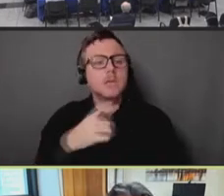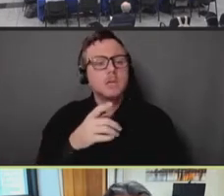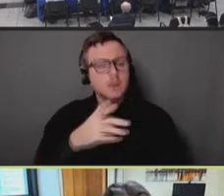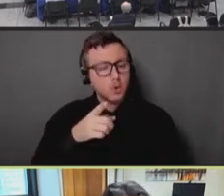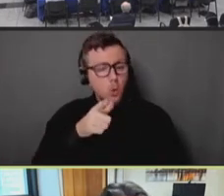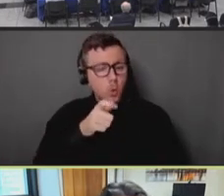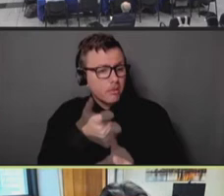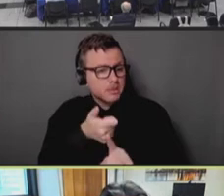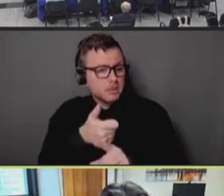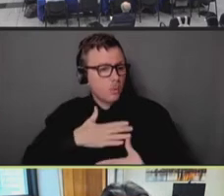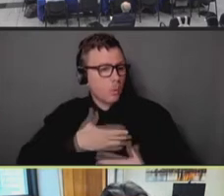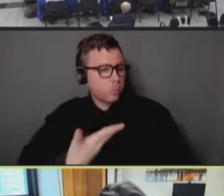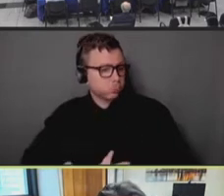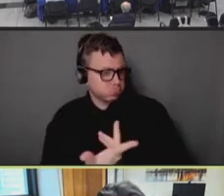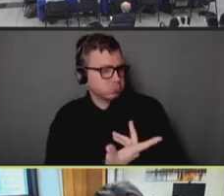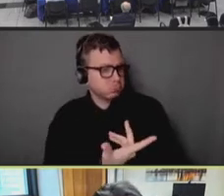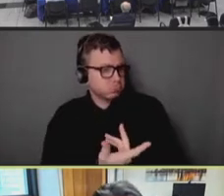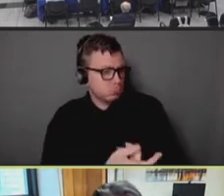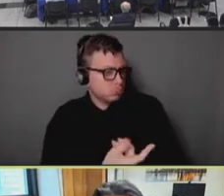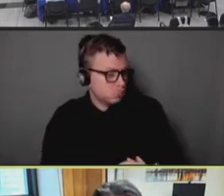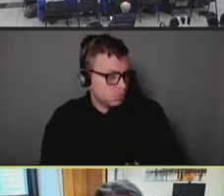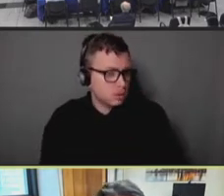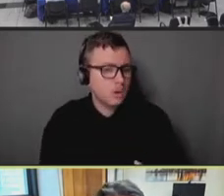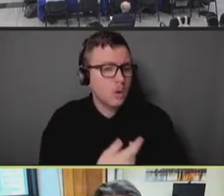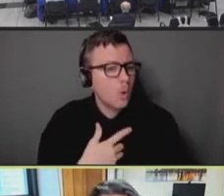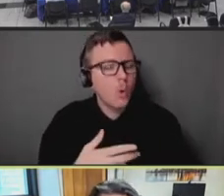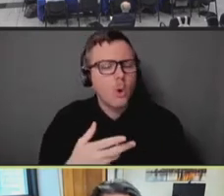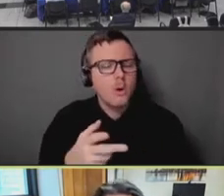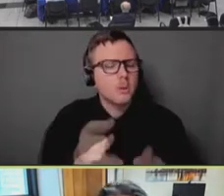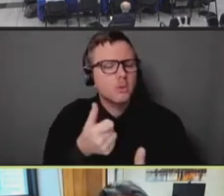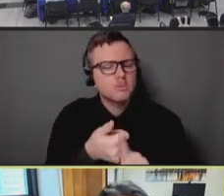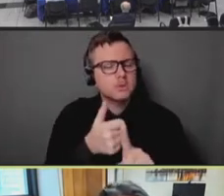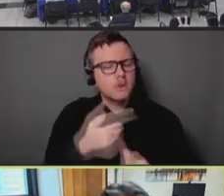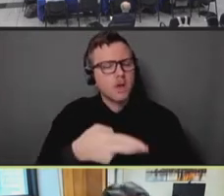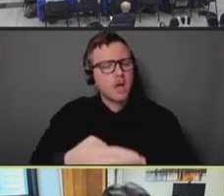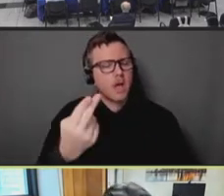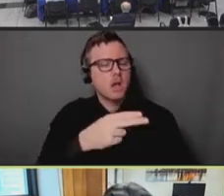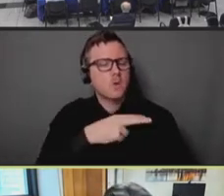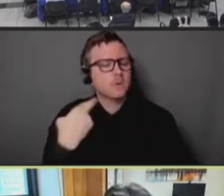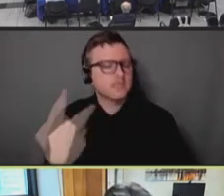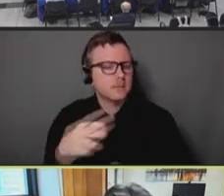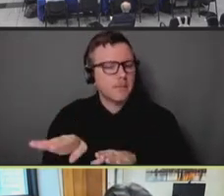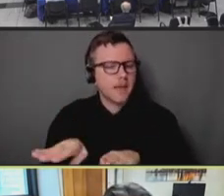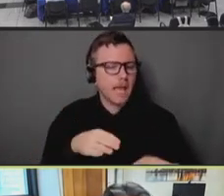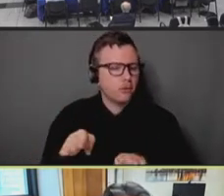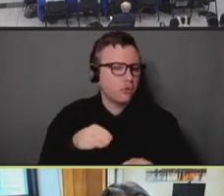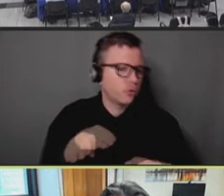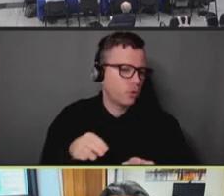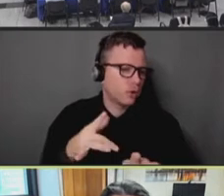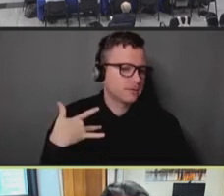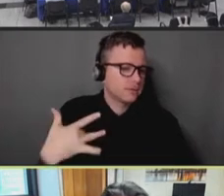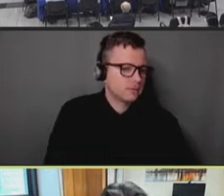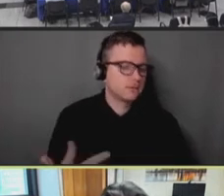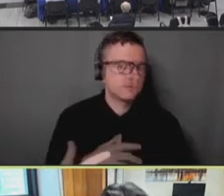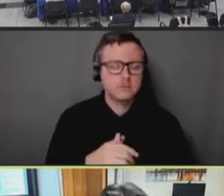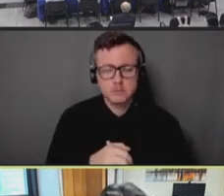and might -- who might have high risk behavioral characteristics. Almost all of our vaccines,